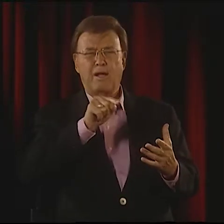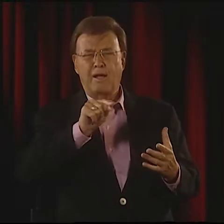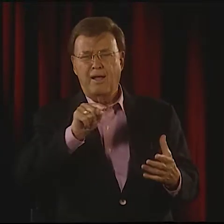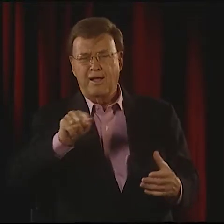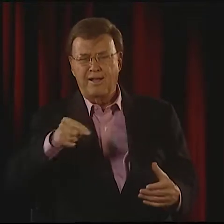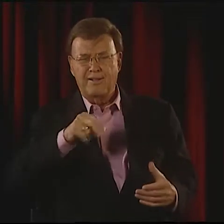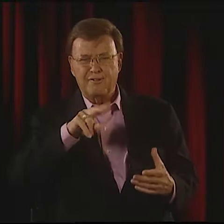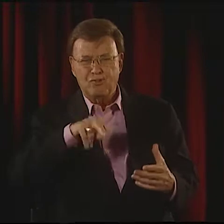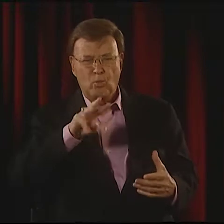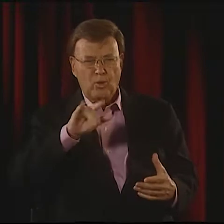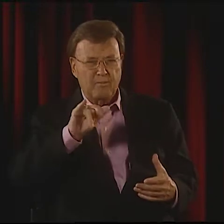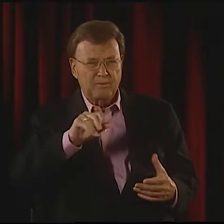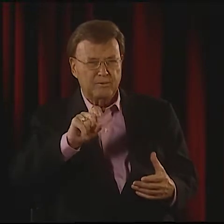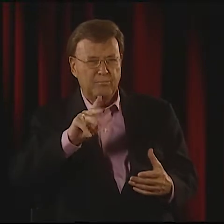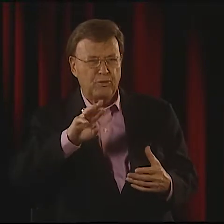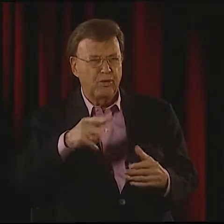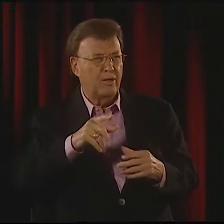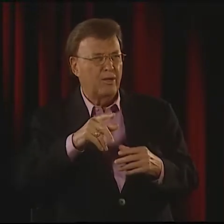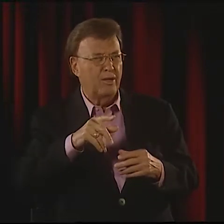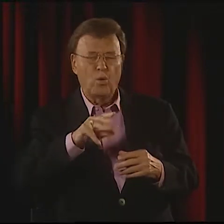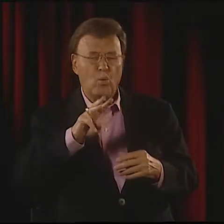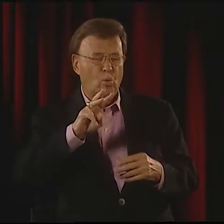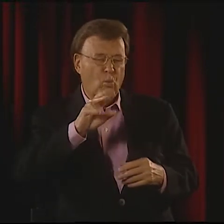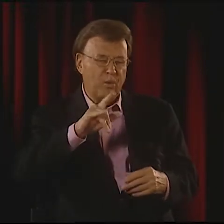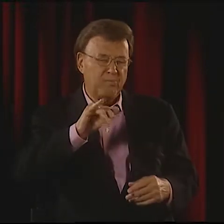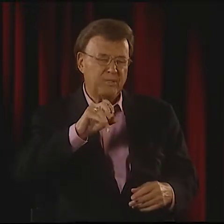SO MANY DIFFERENT POETS, WHITMAN...